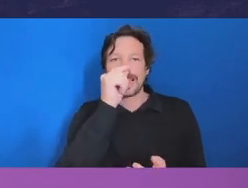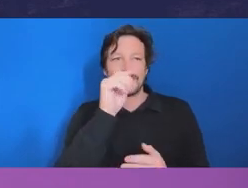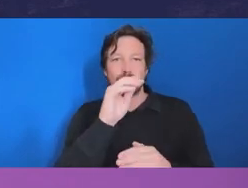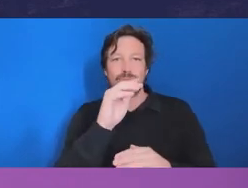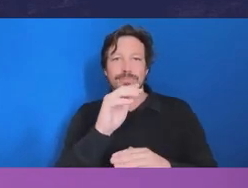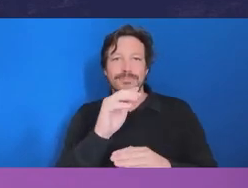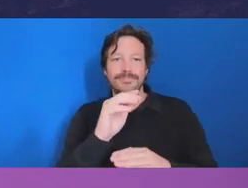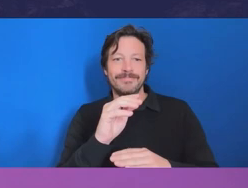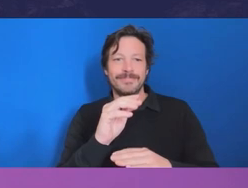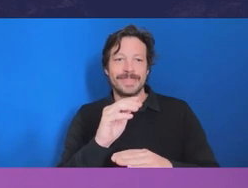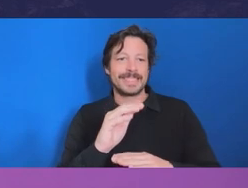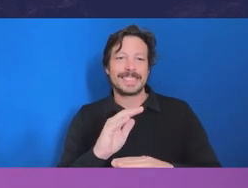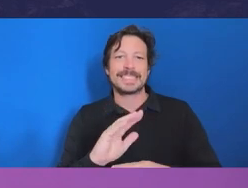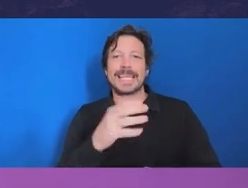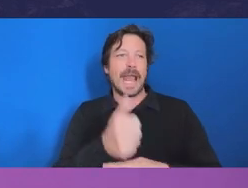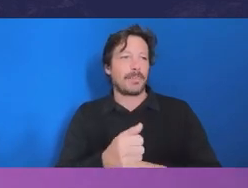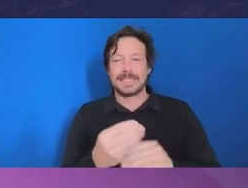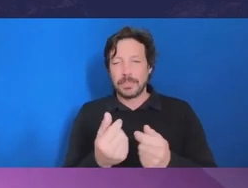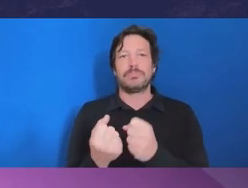that will be effective.